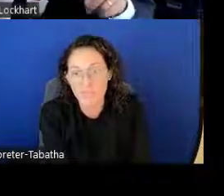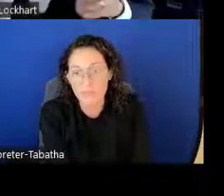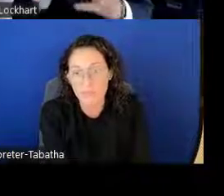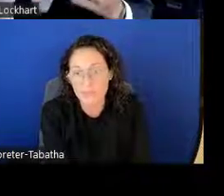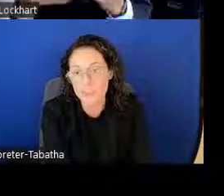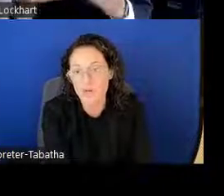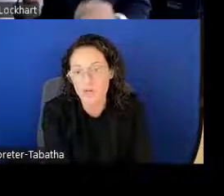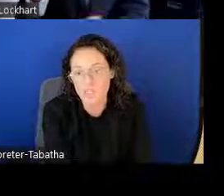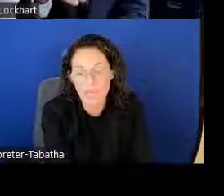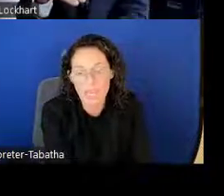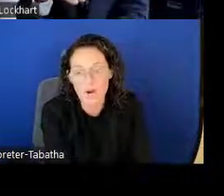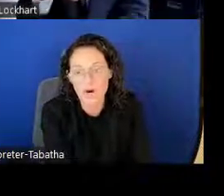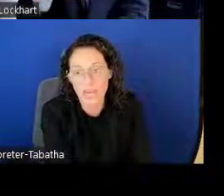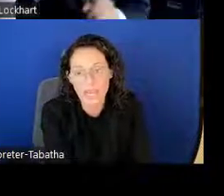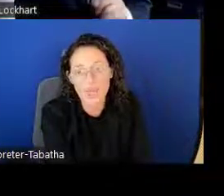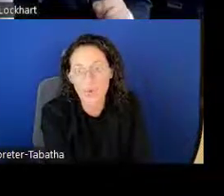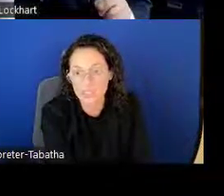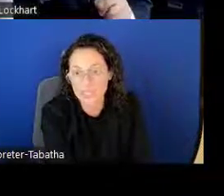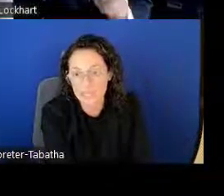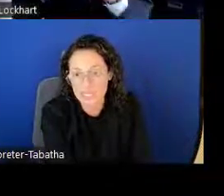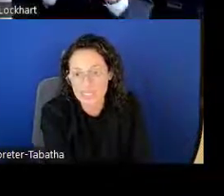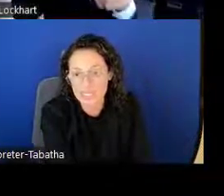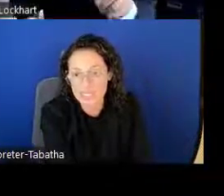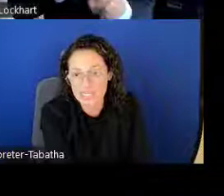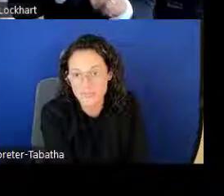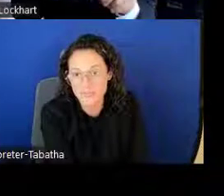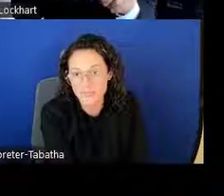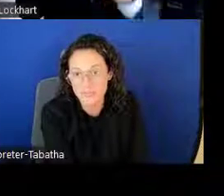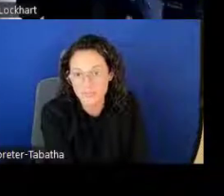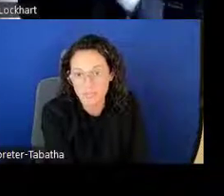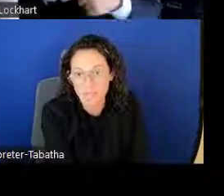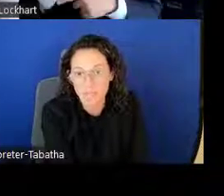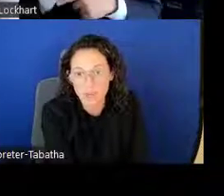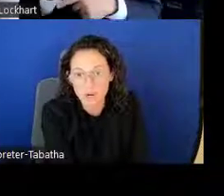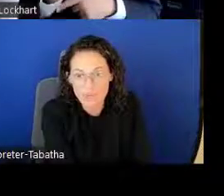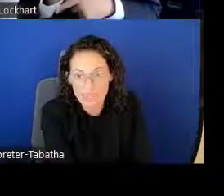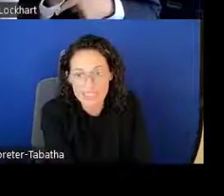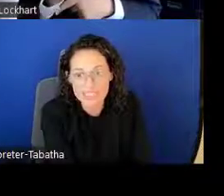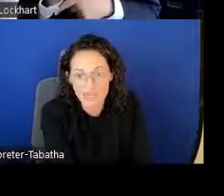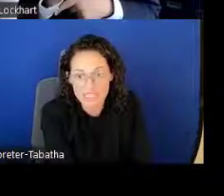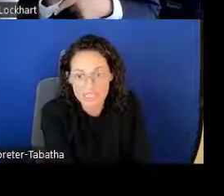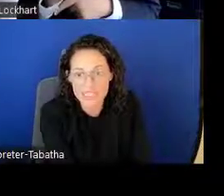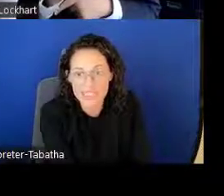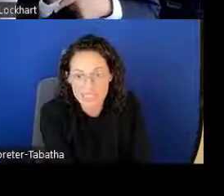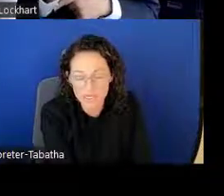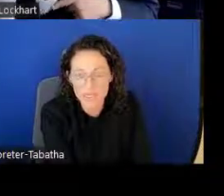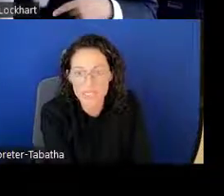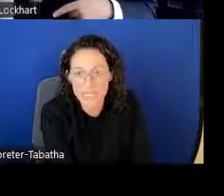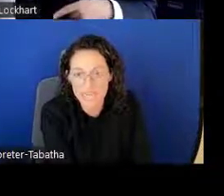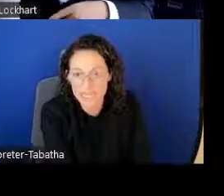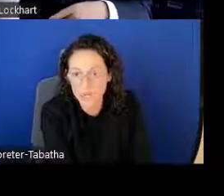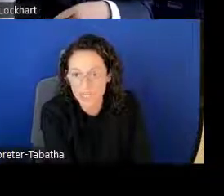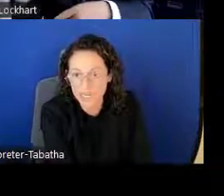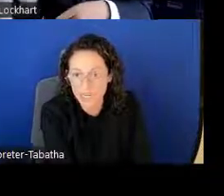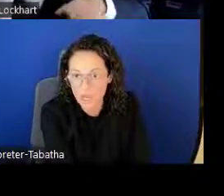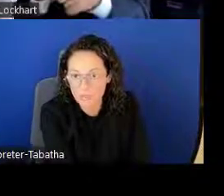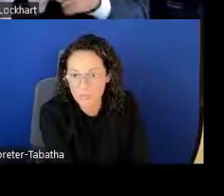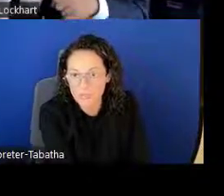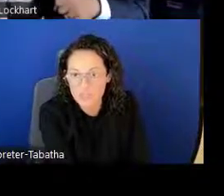And the payments are also made on a quarterly basis. LRP itself is considered taxable income,